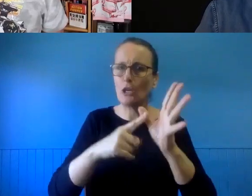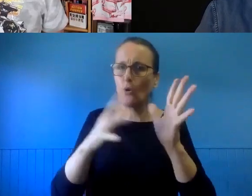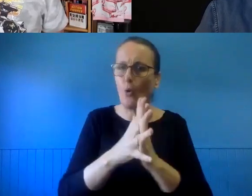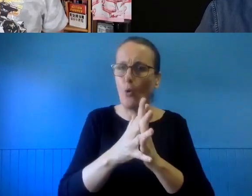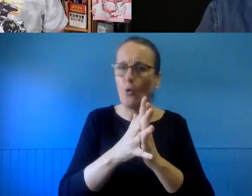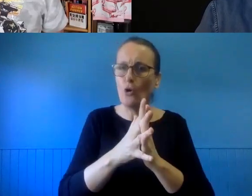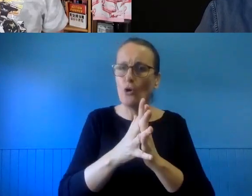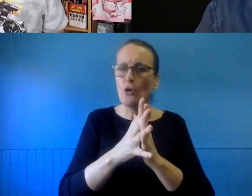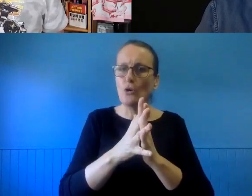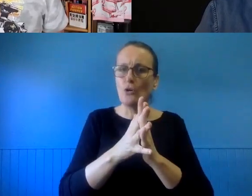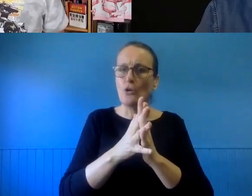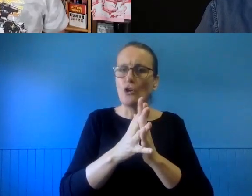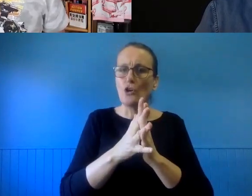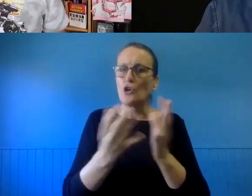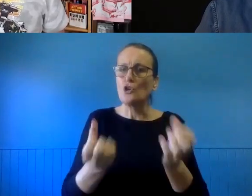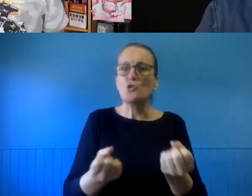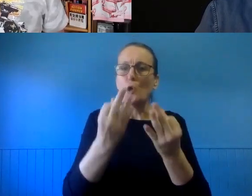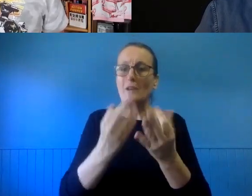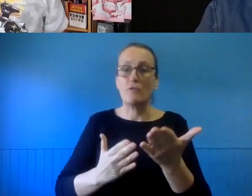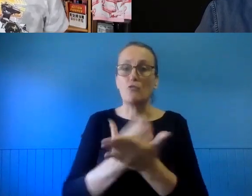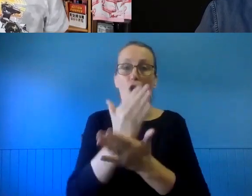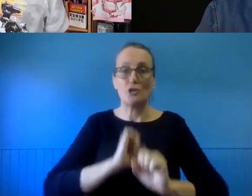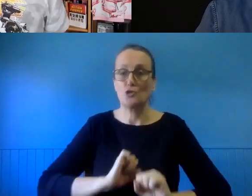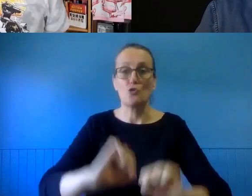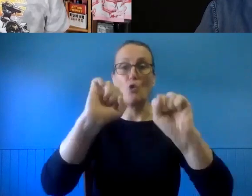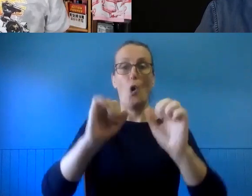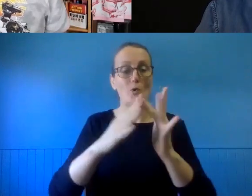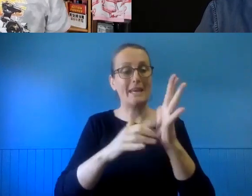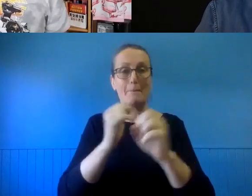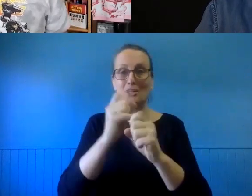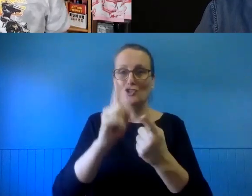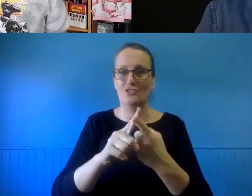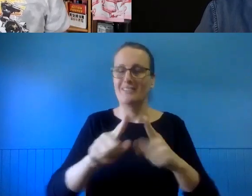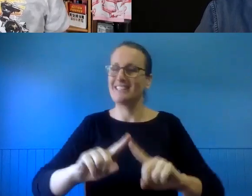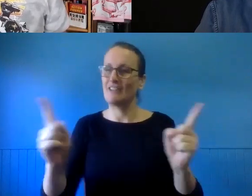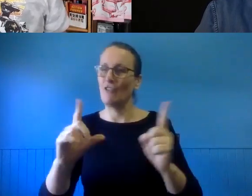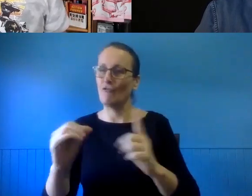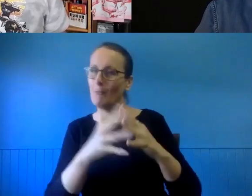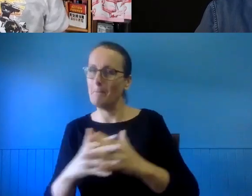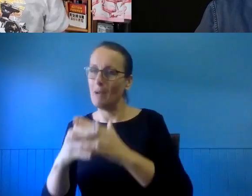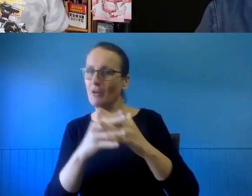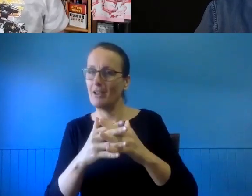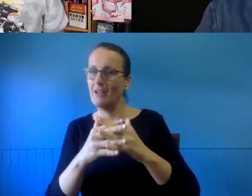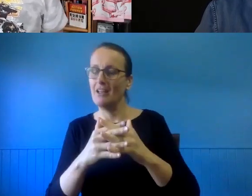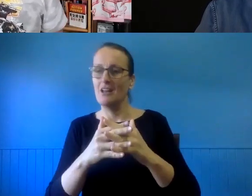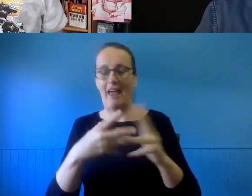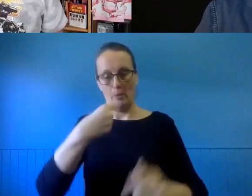your personal image, unlike countries like the US where there is a personal image right.